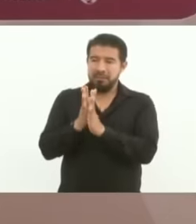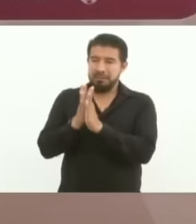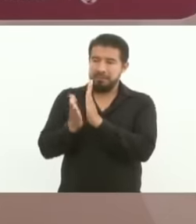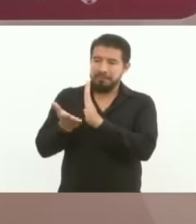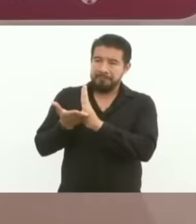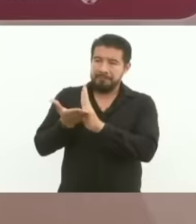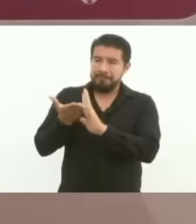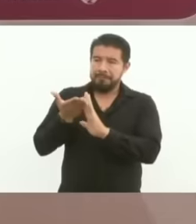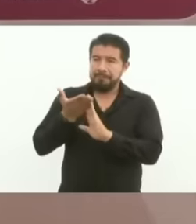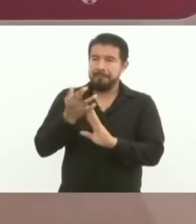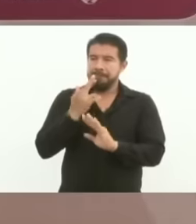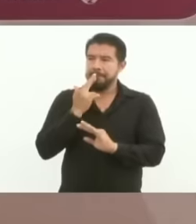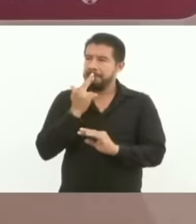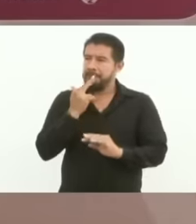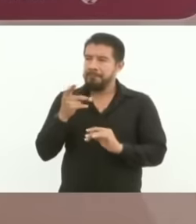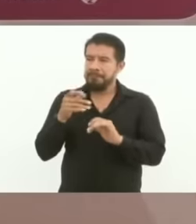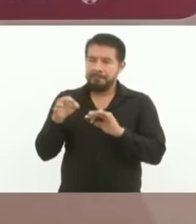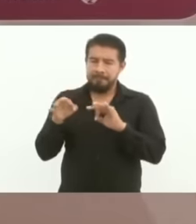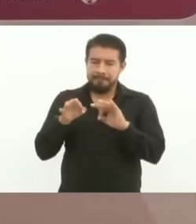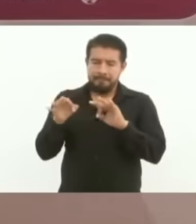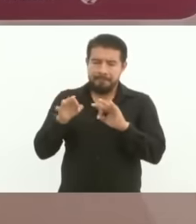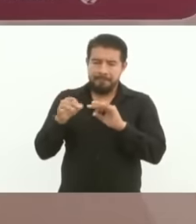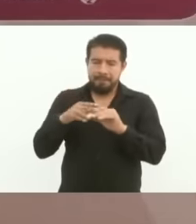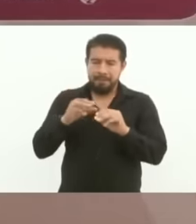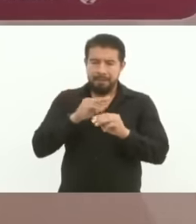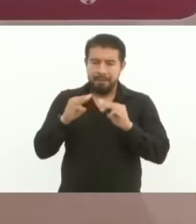The best workers in the world are the Mexicans,